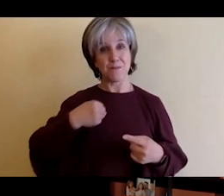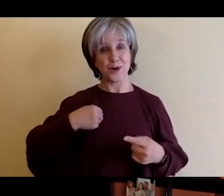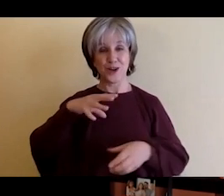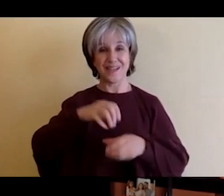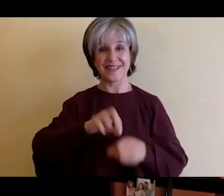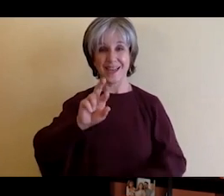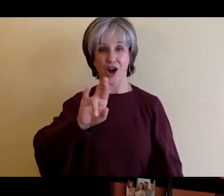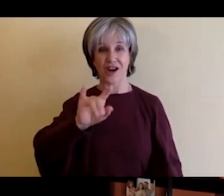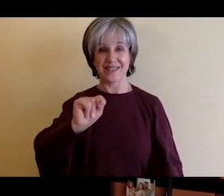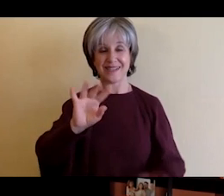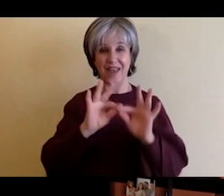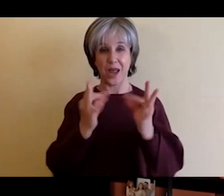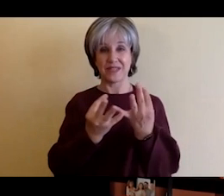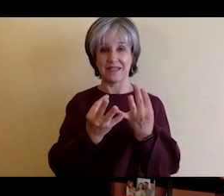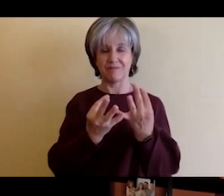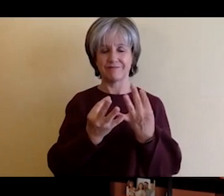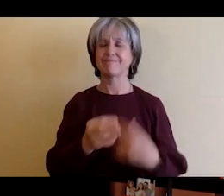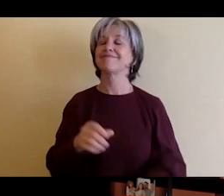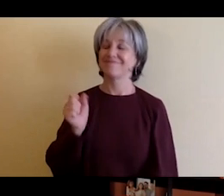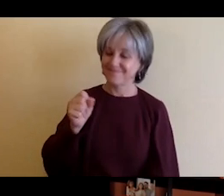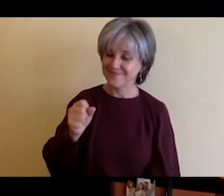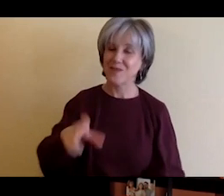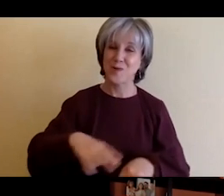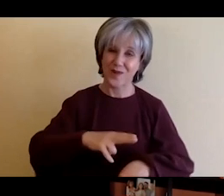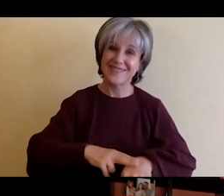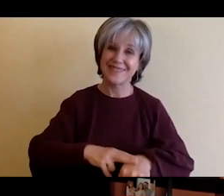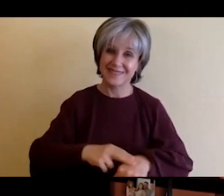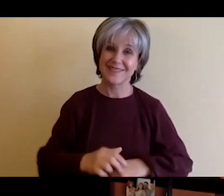first thing is is that I think I mentioned it earlier